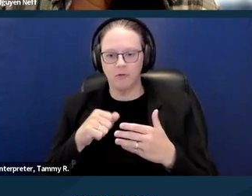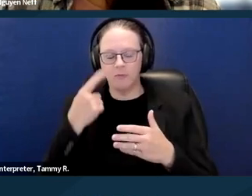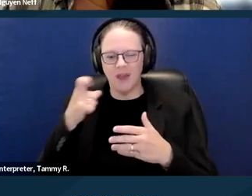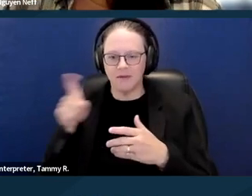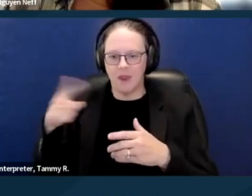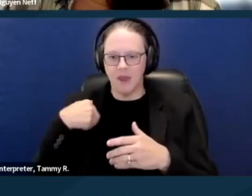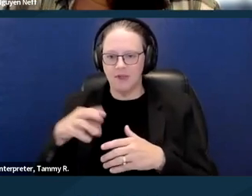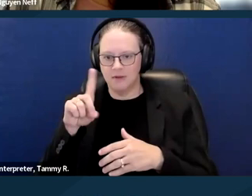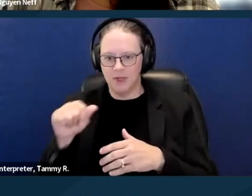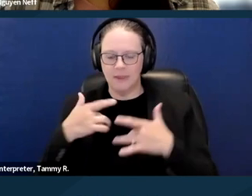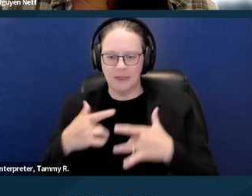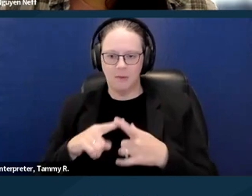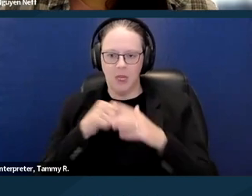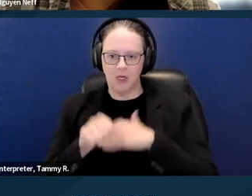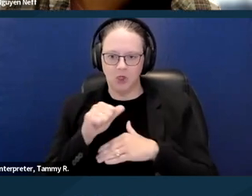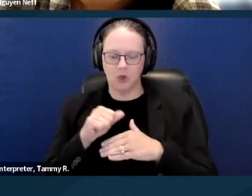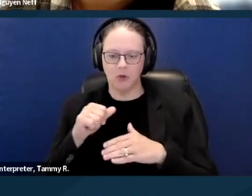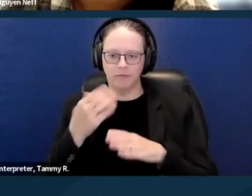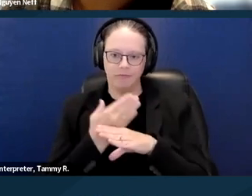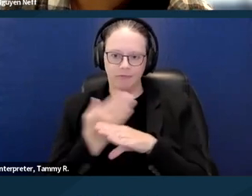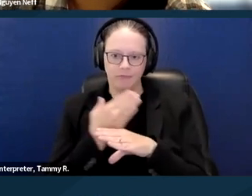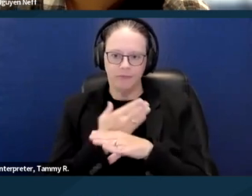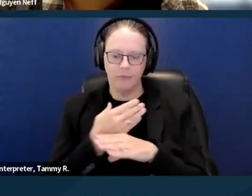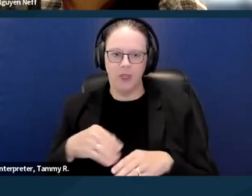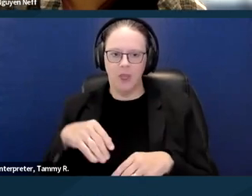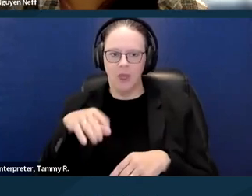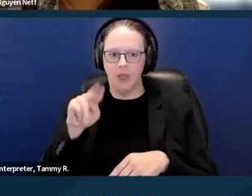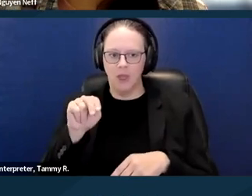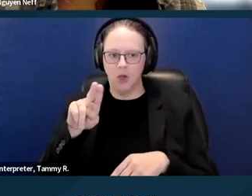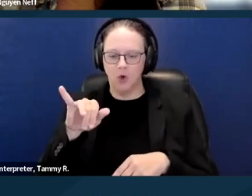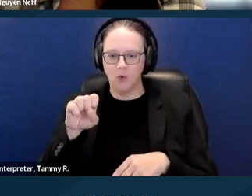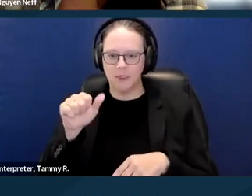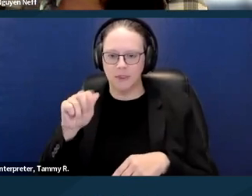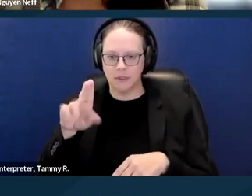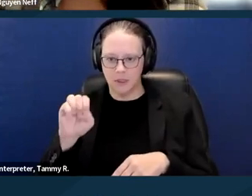So I think it, when dealing with that, it's really important to sort of keep in mind